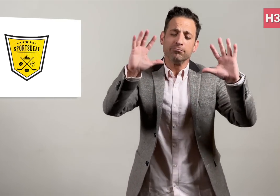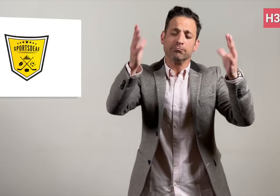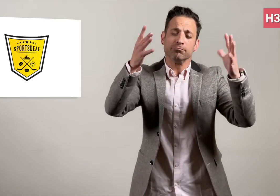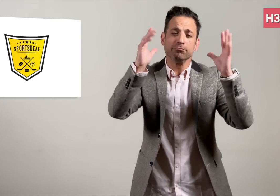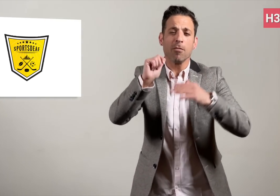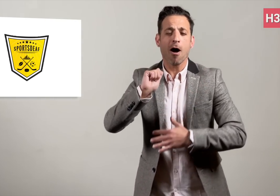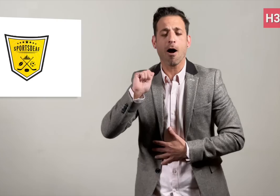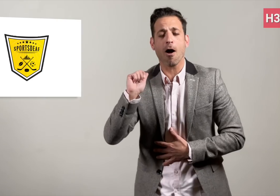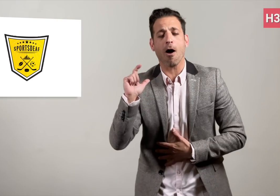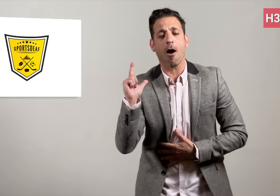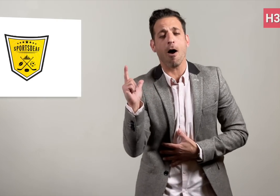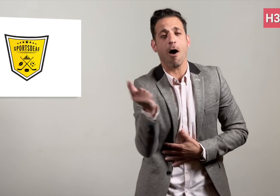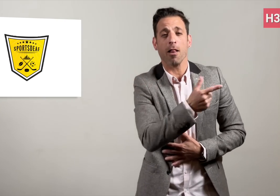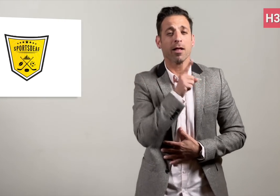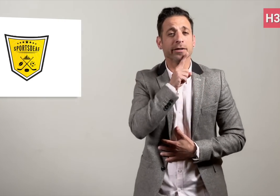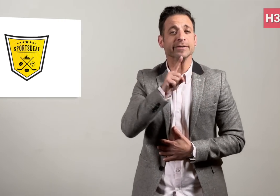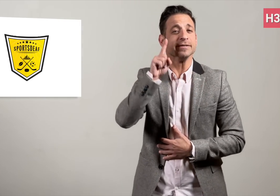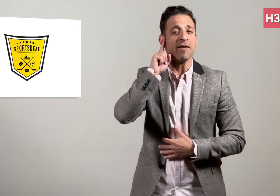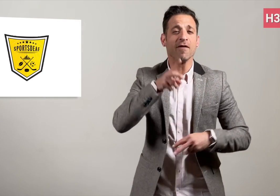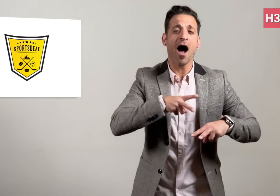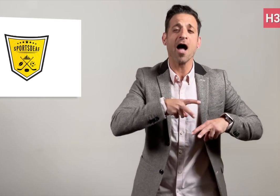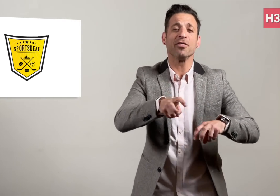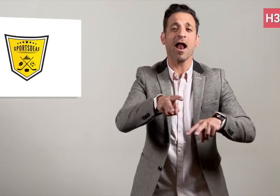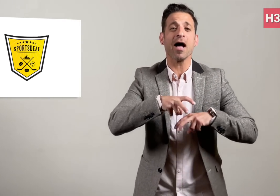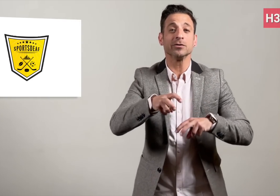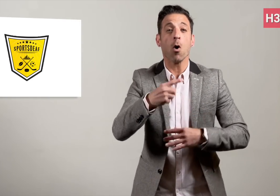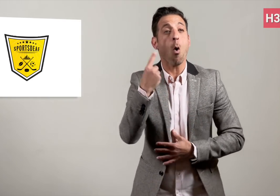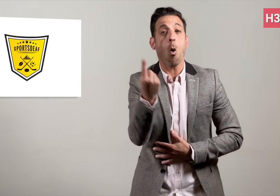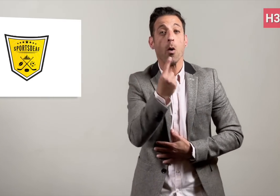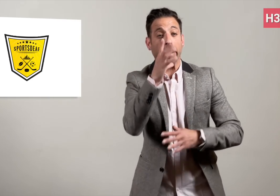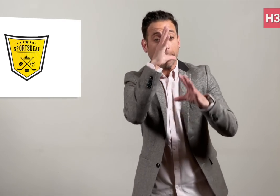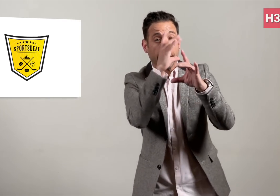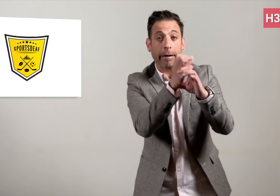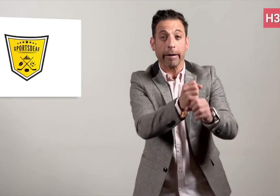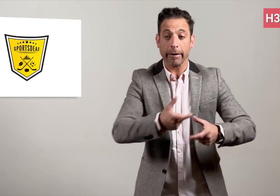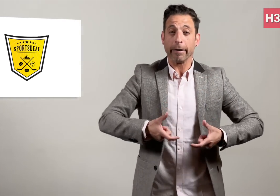not just the winners,